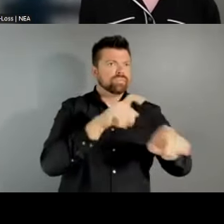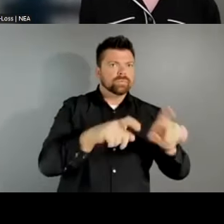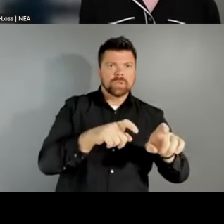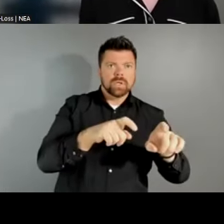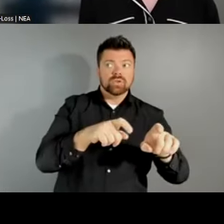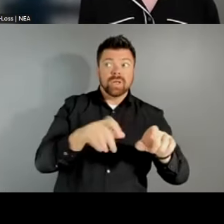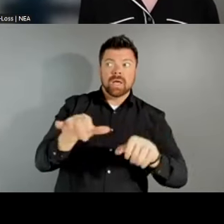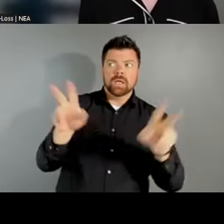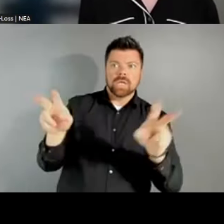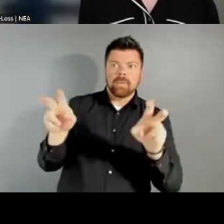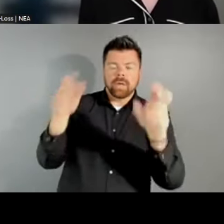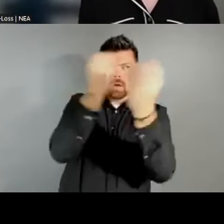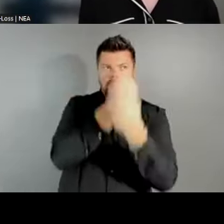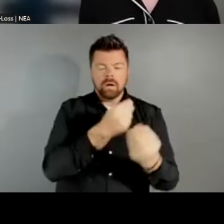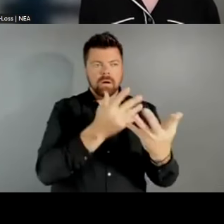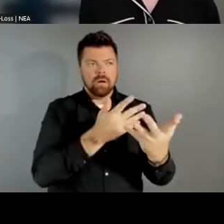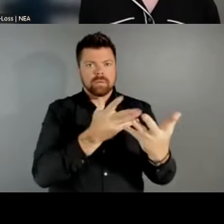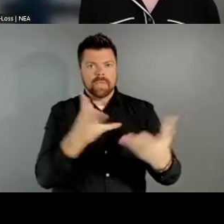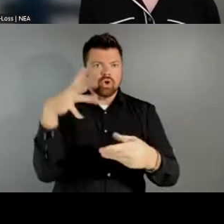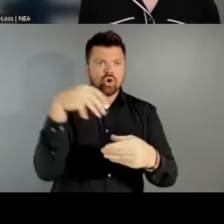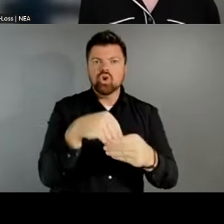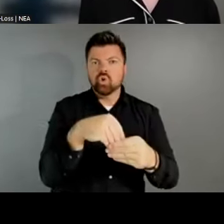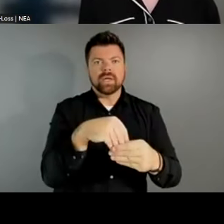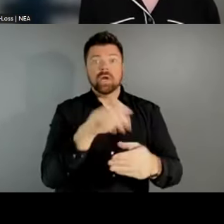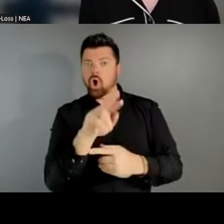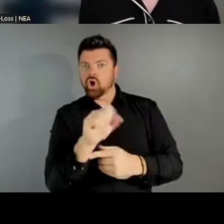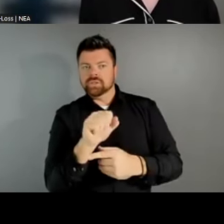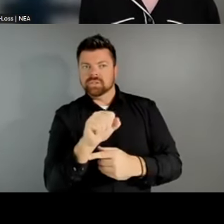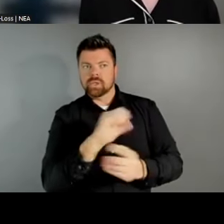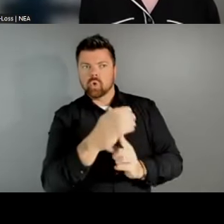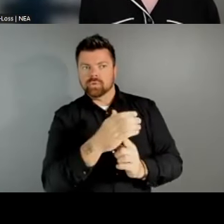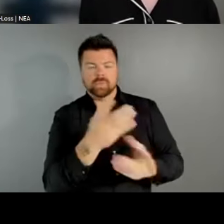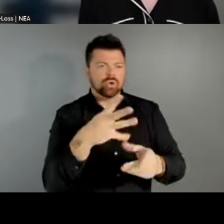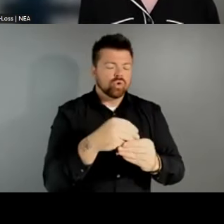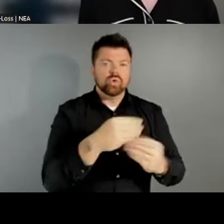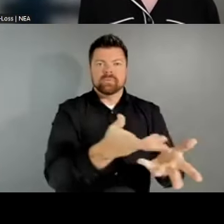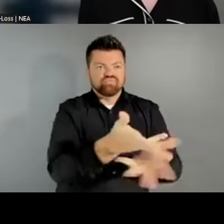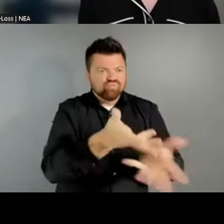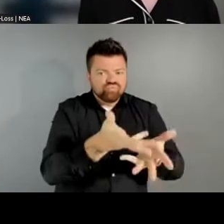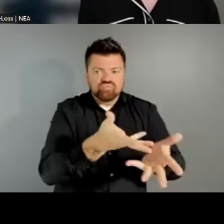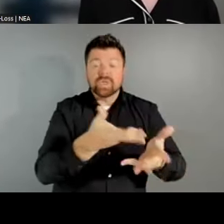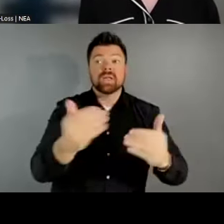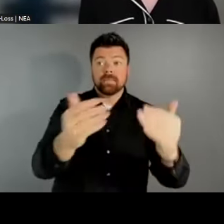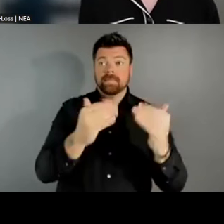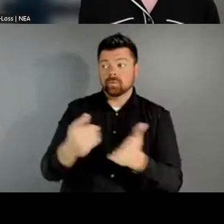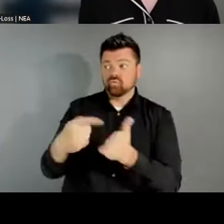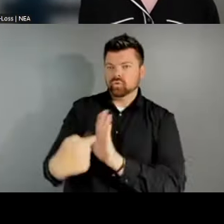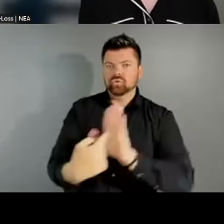arts and culture to be part of the conversation. Second, that research showed that where possible,